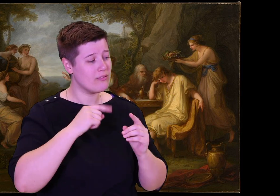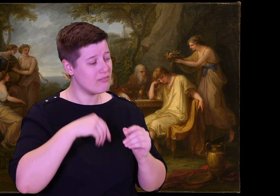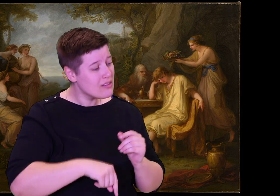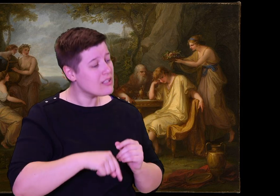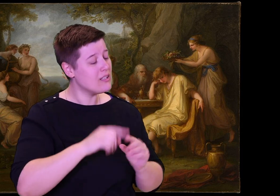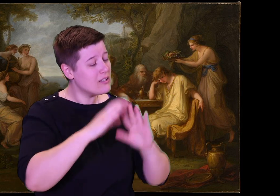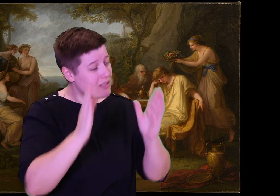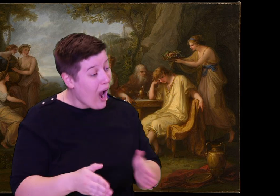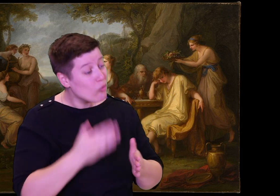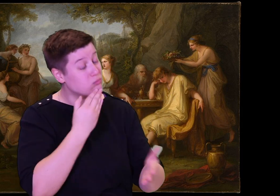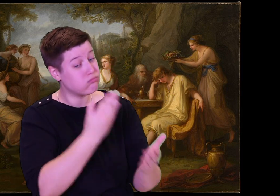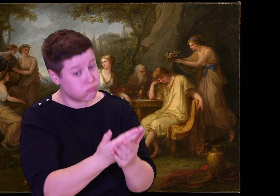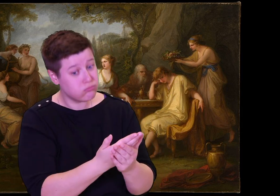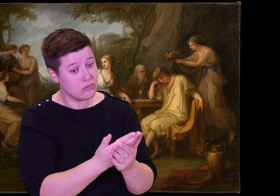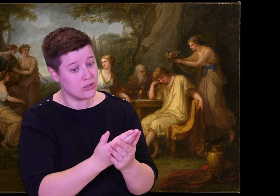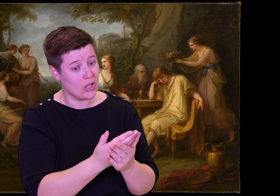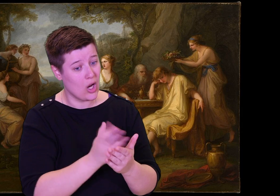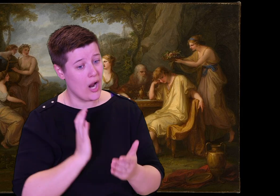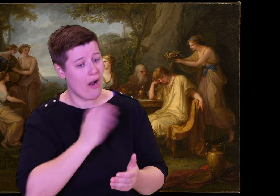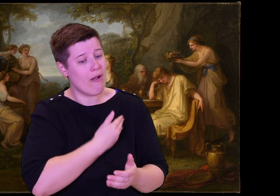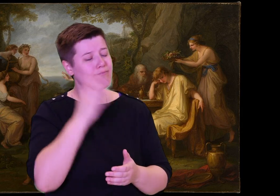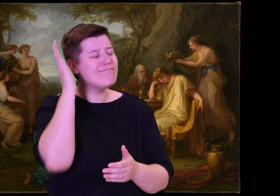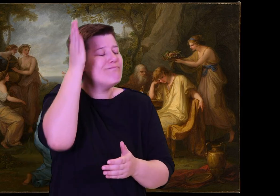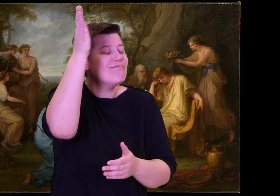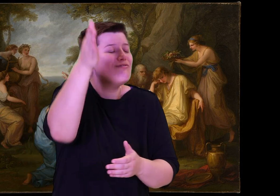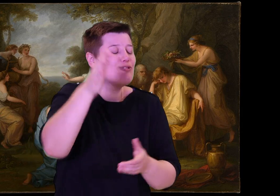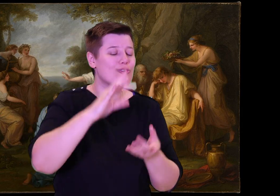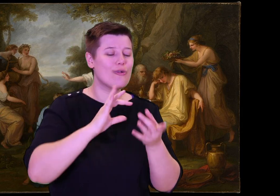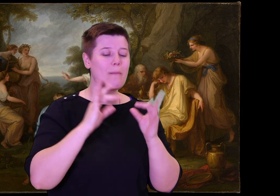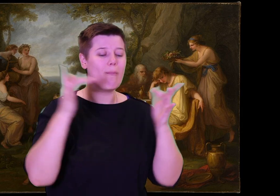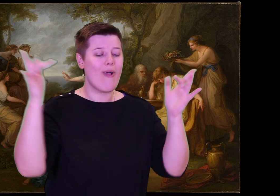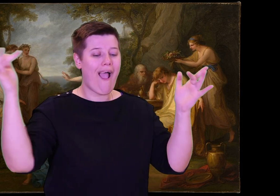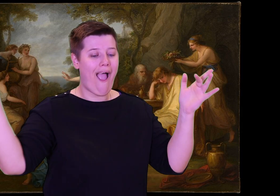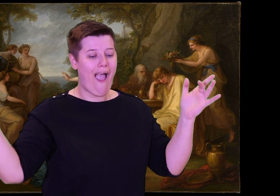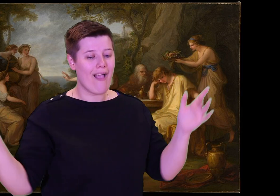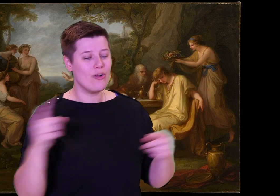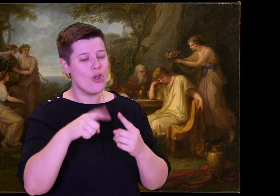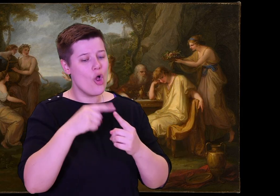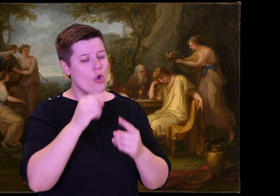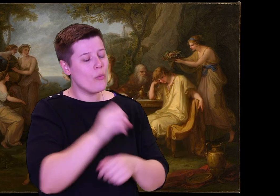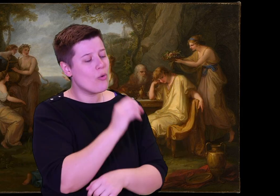A wise observer would surely disapprove of how they act."